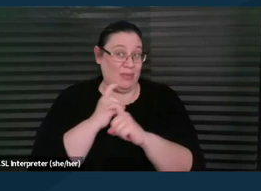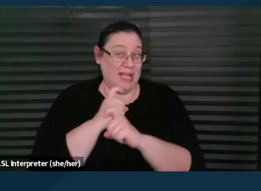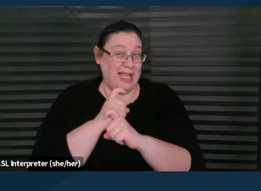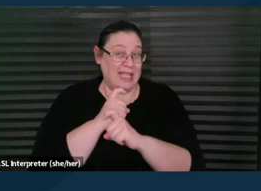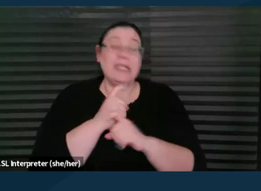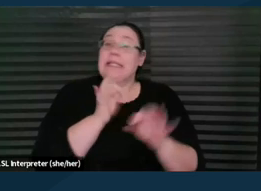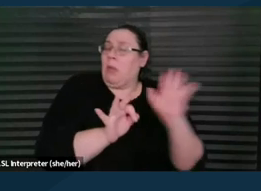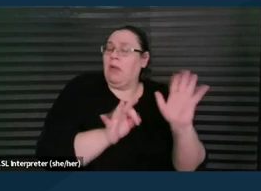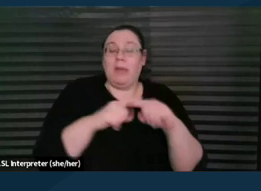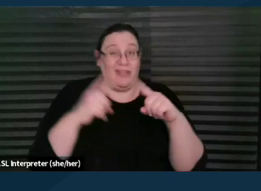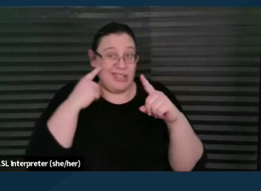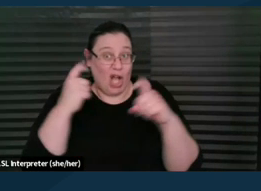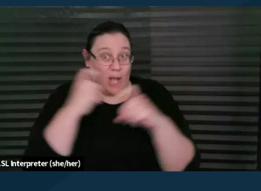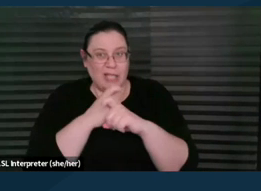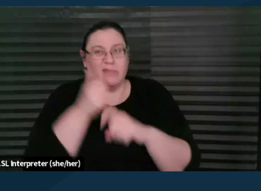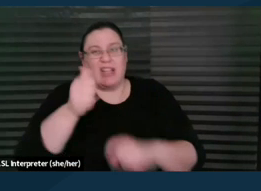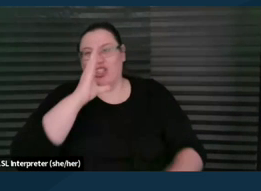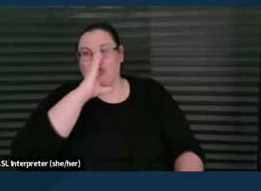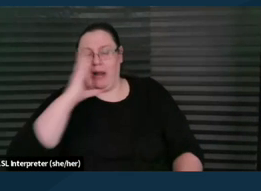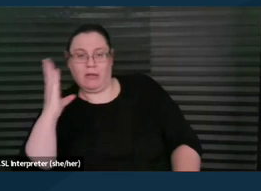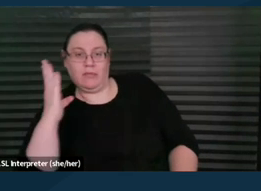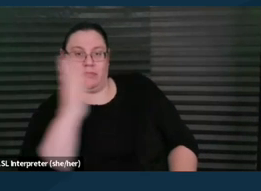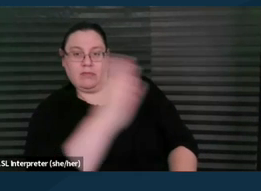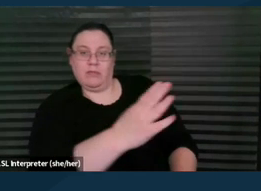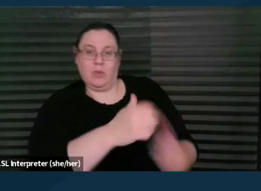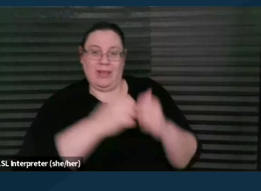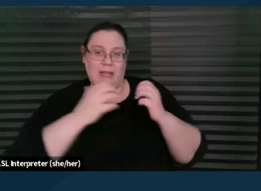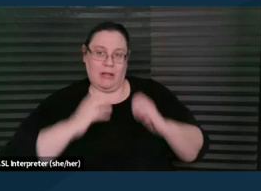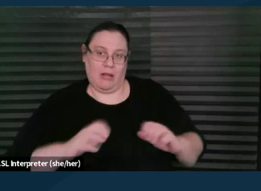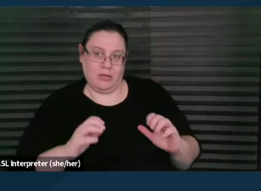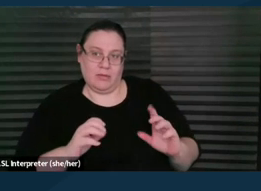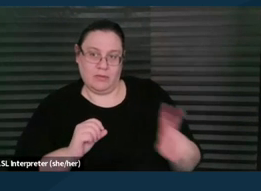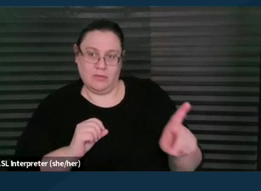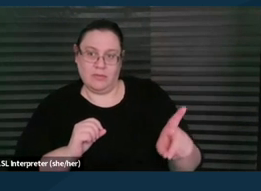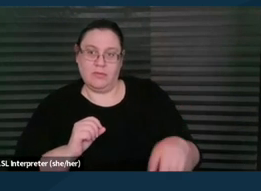to directly communicate it with the clients, the,